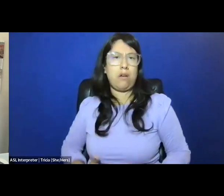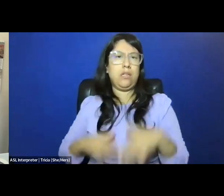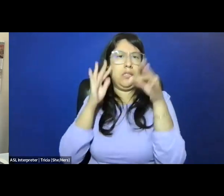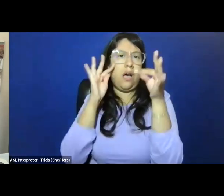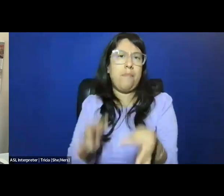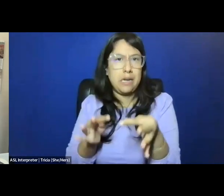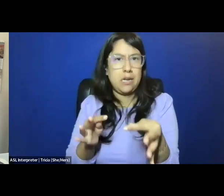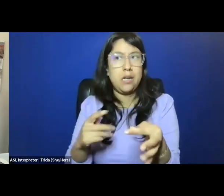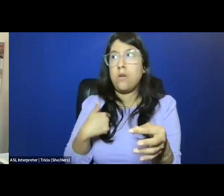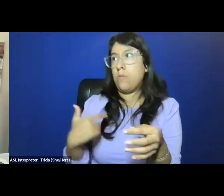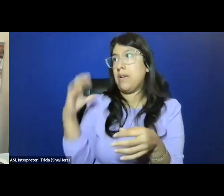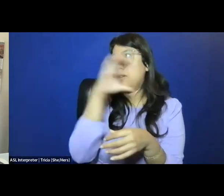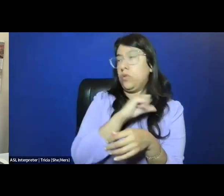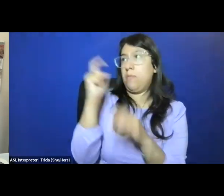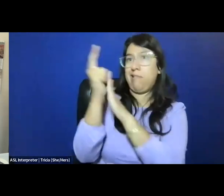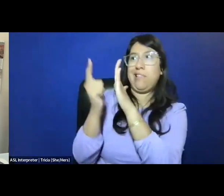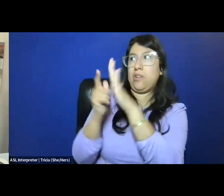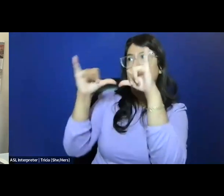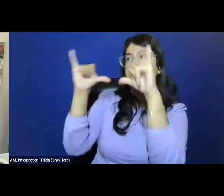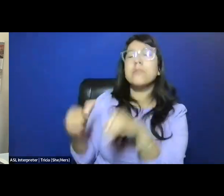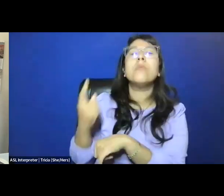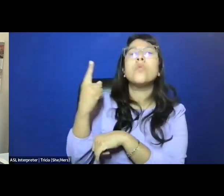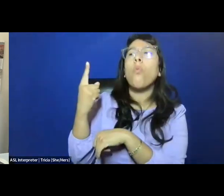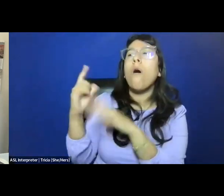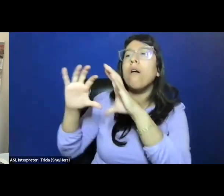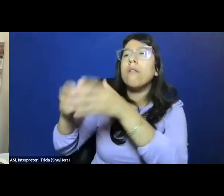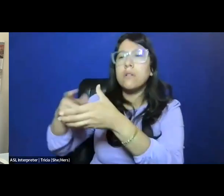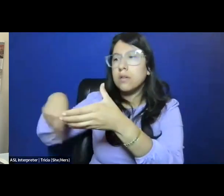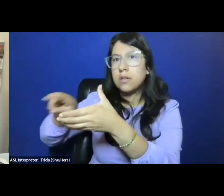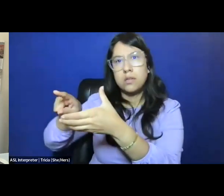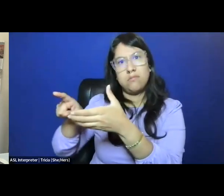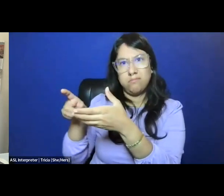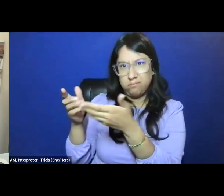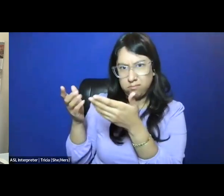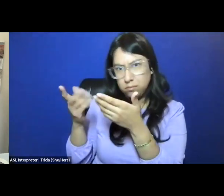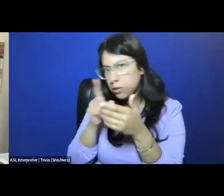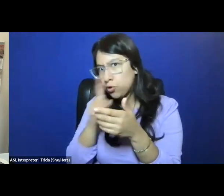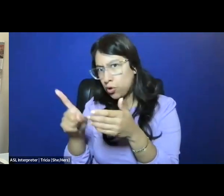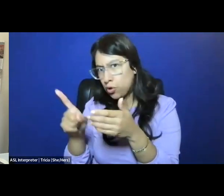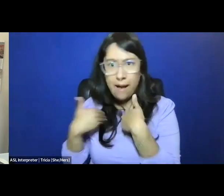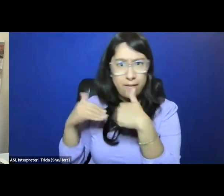we assume that the legal system is just one venue of many for which to ensure abortion access,